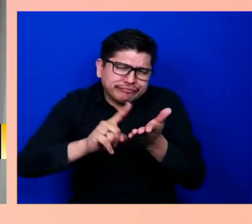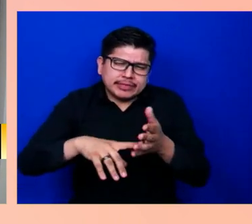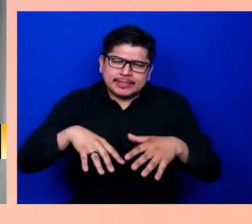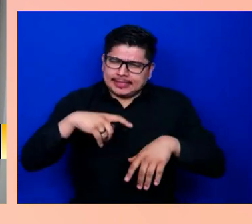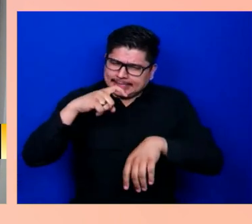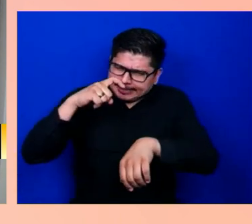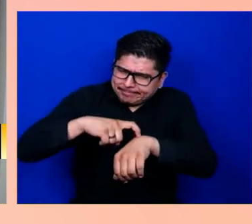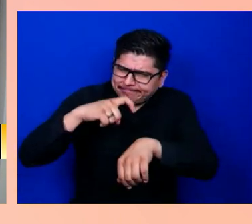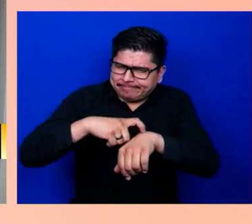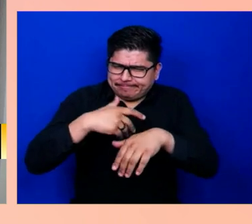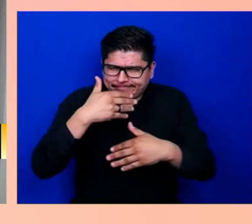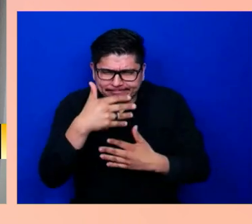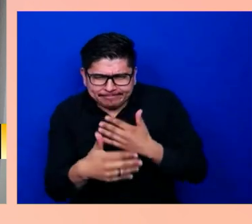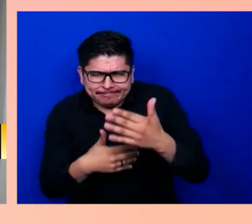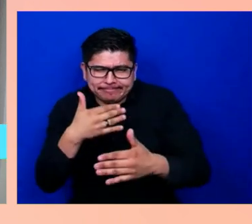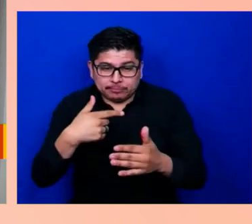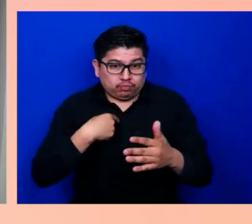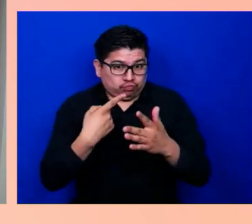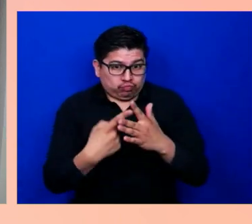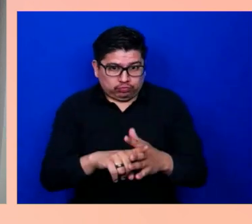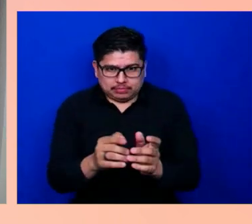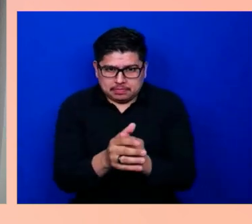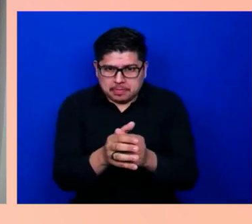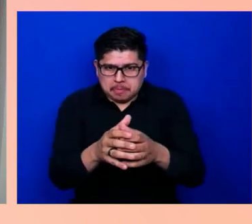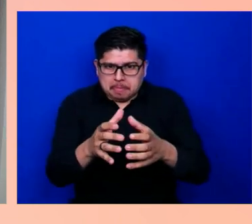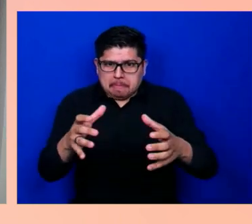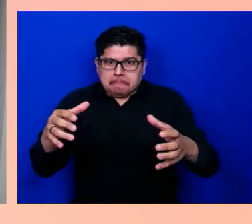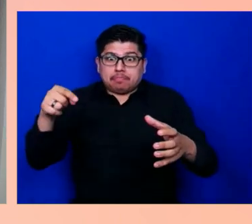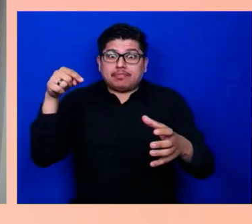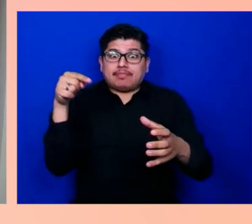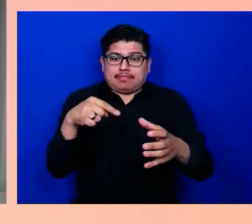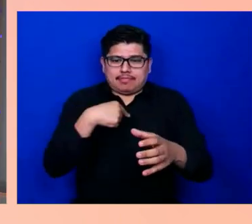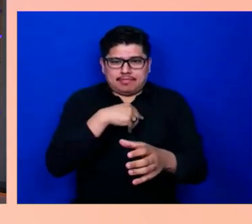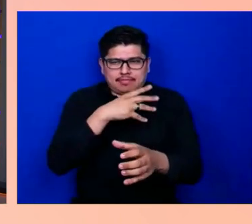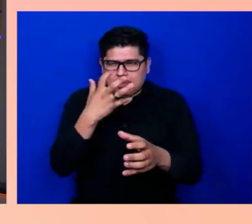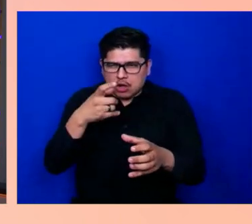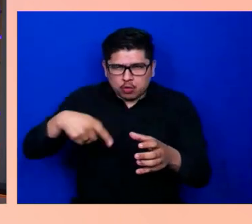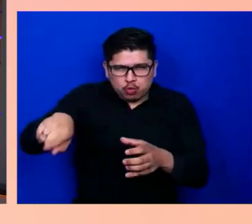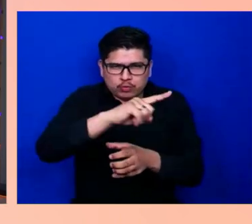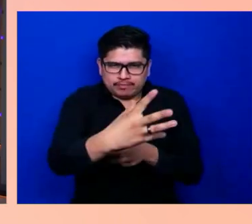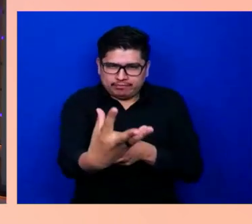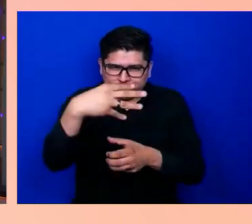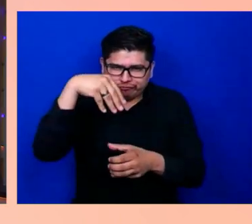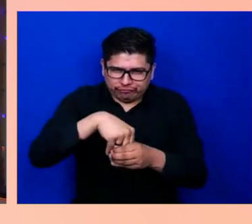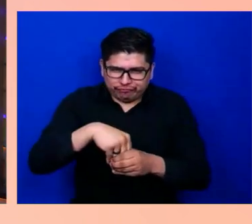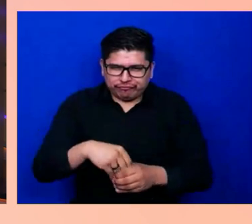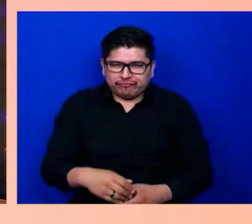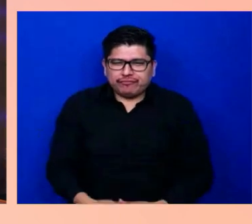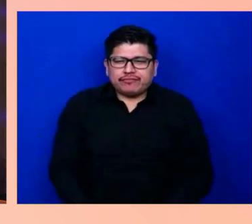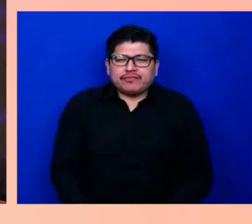and we want you to be a part of it. That was fantastic.